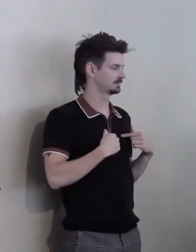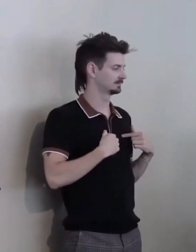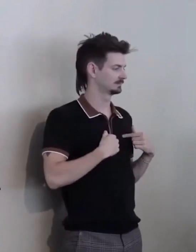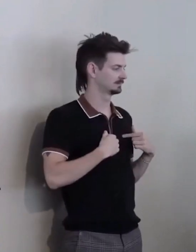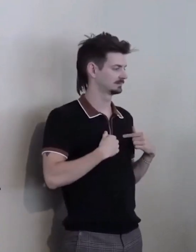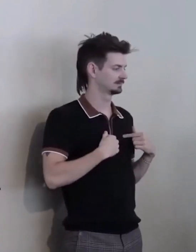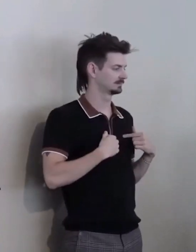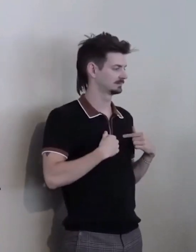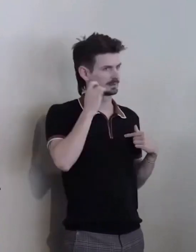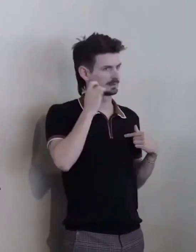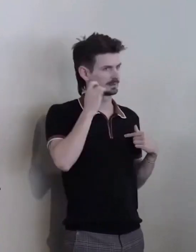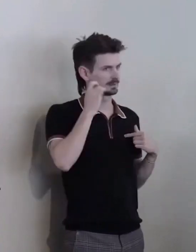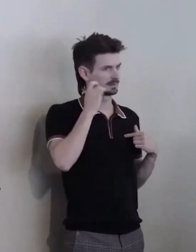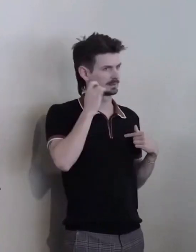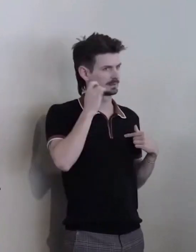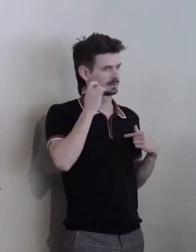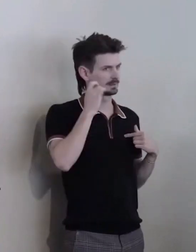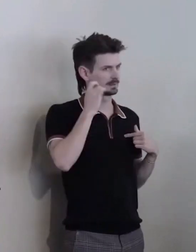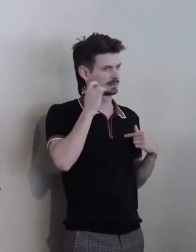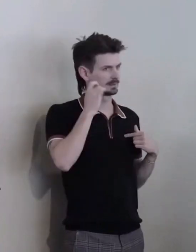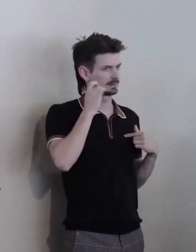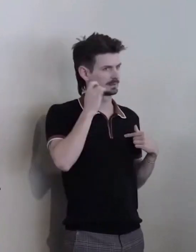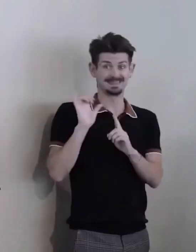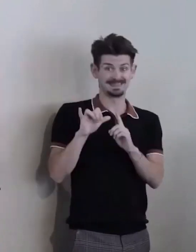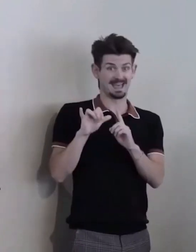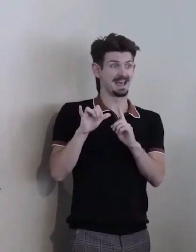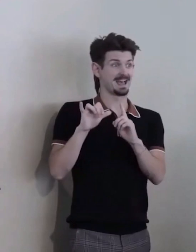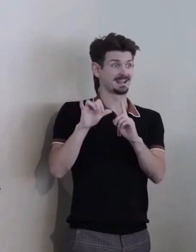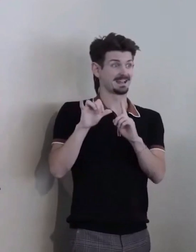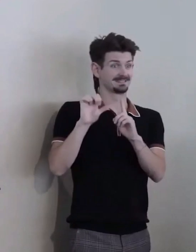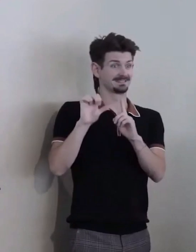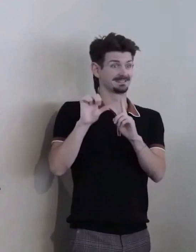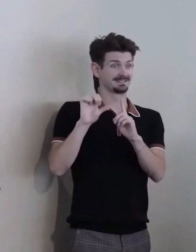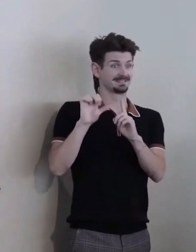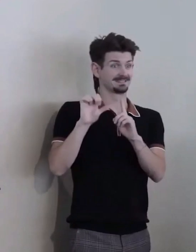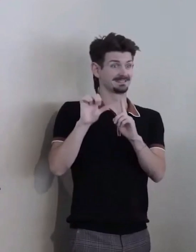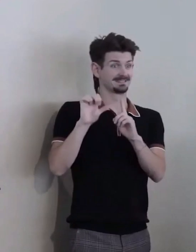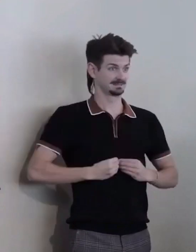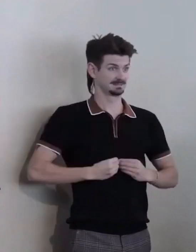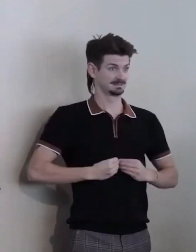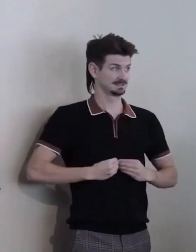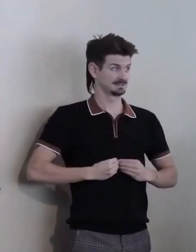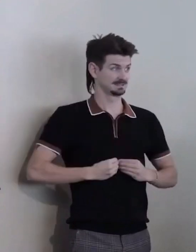and frankly, it inspired me... Ahmm... To do... Ahh... Anything I've been able to accomplish since.